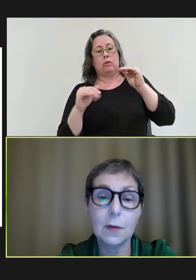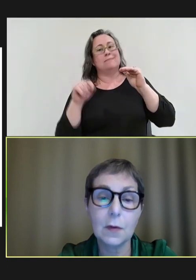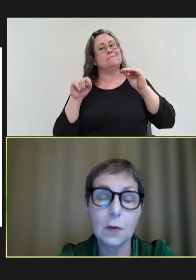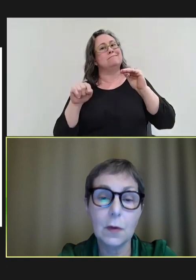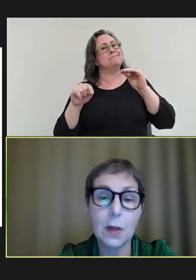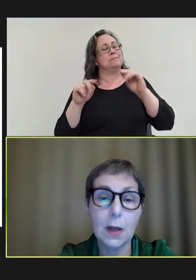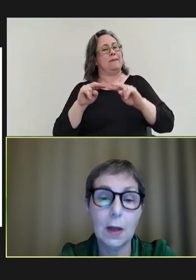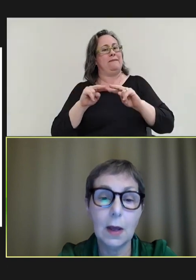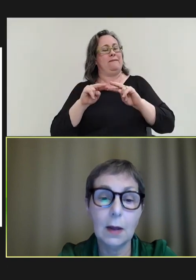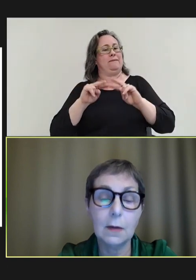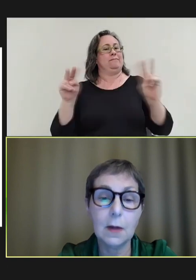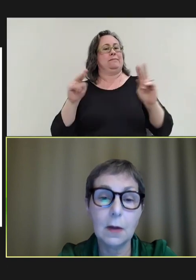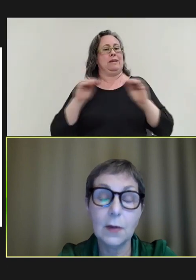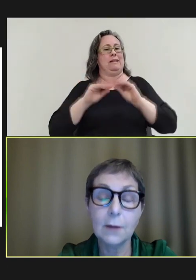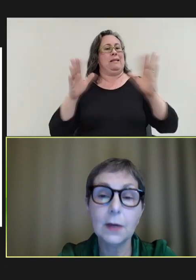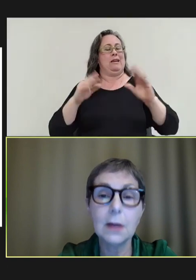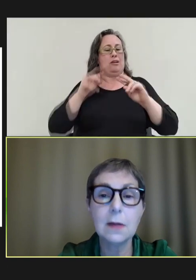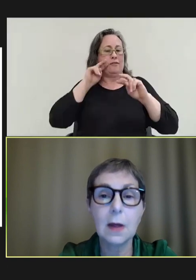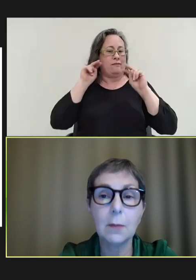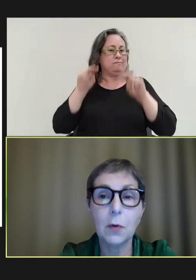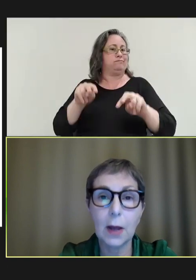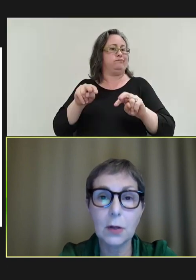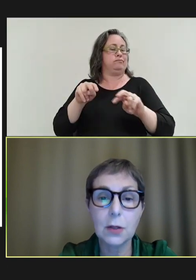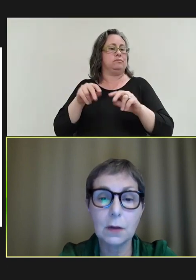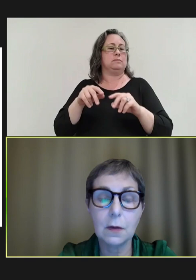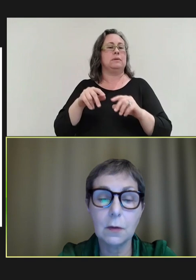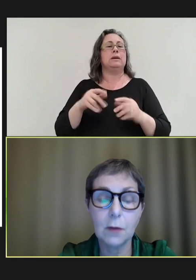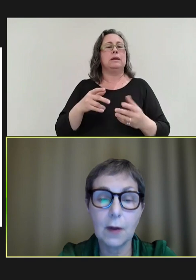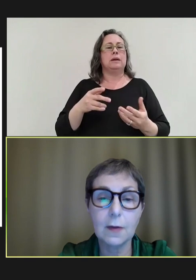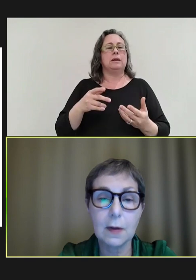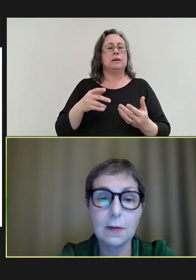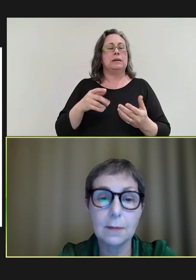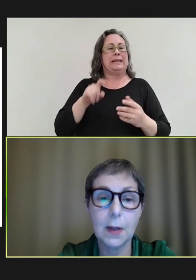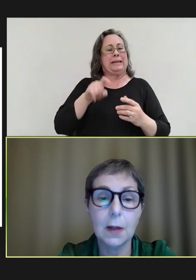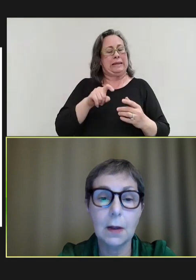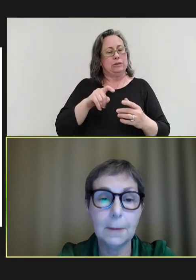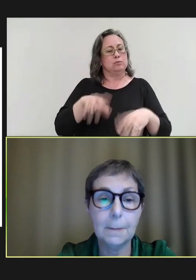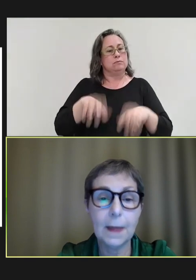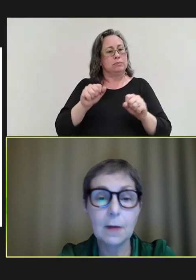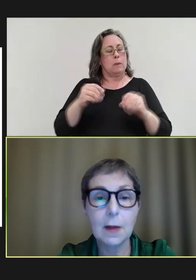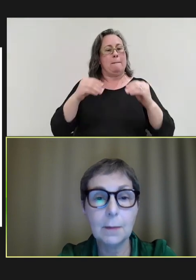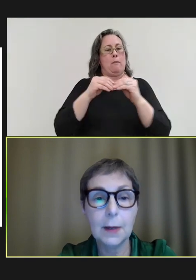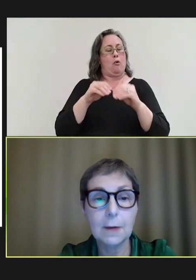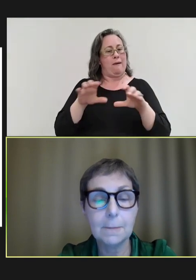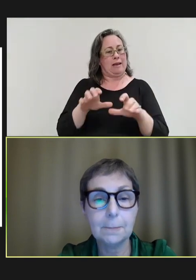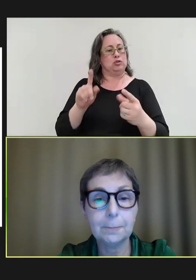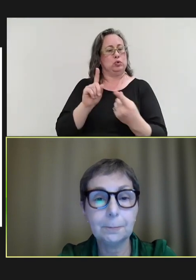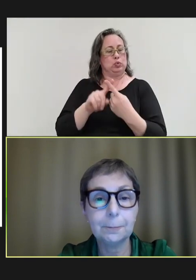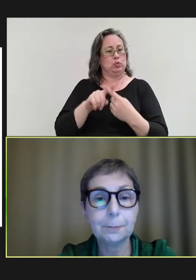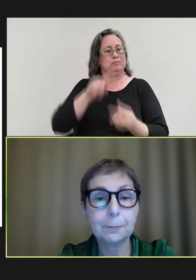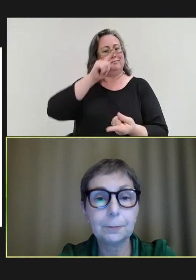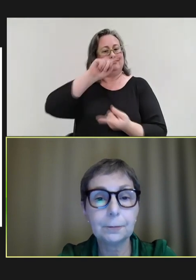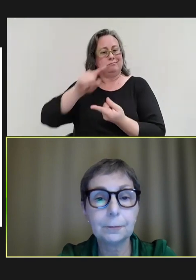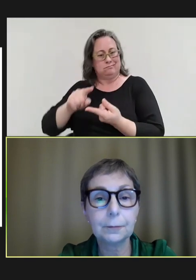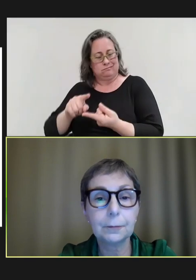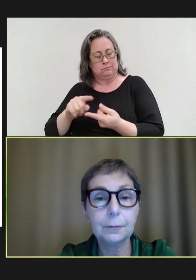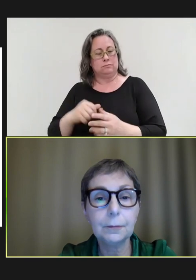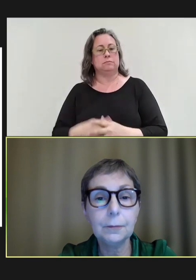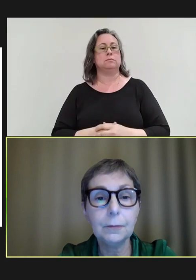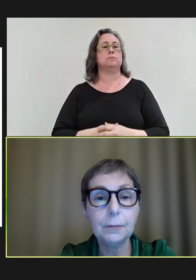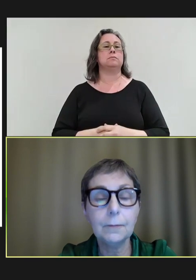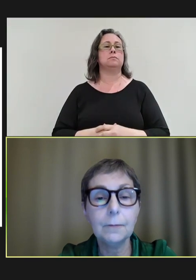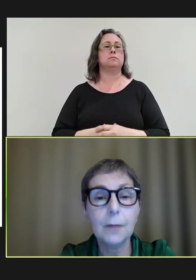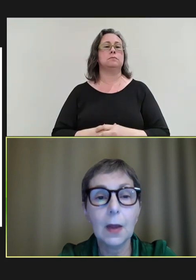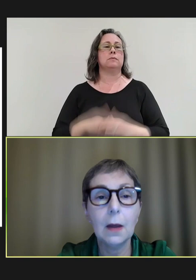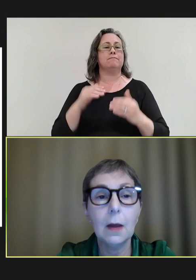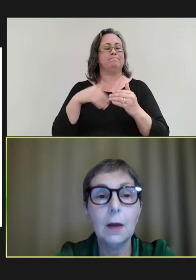us all. And we definitely need to take more action to address this. Next slide, please.